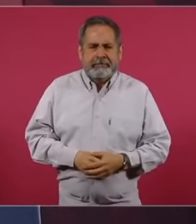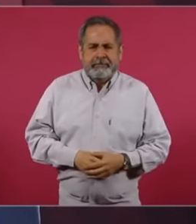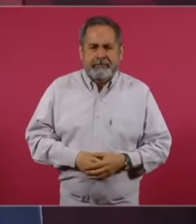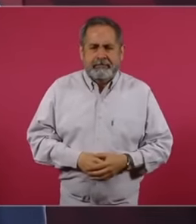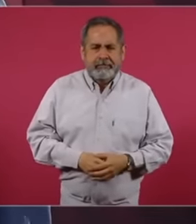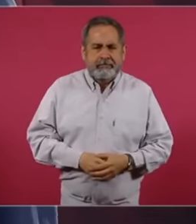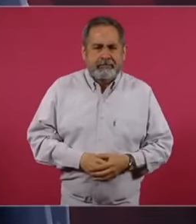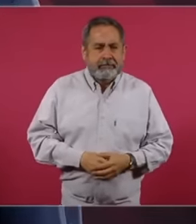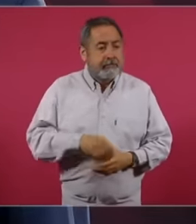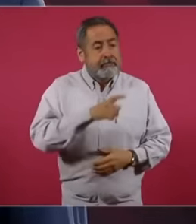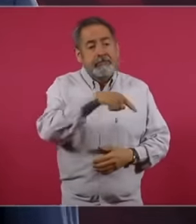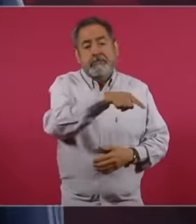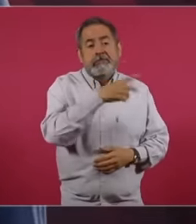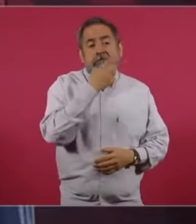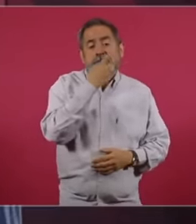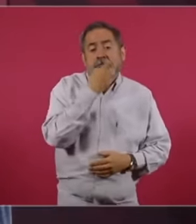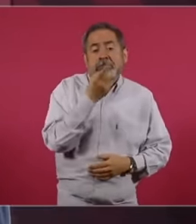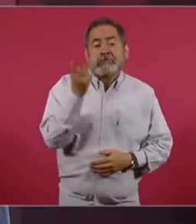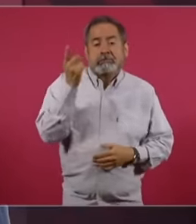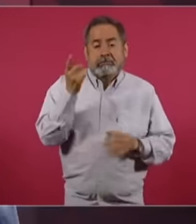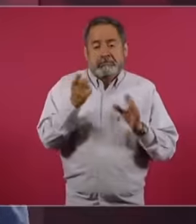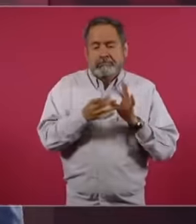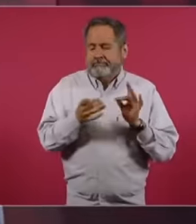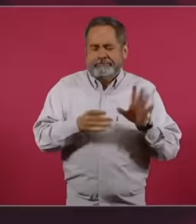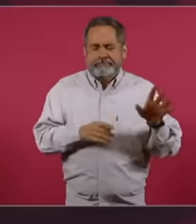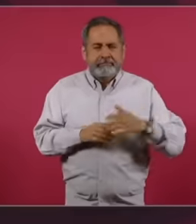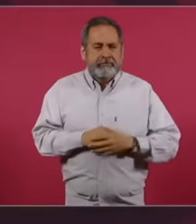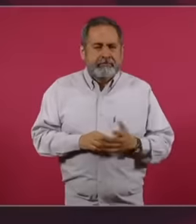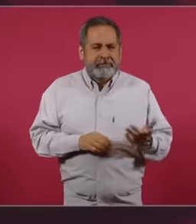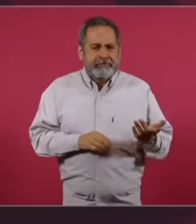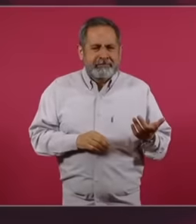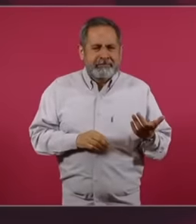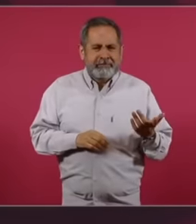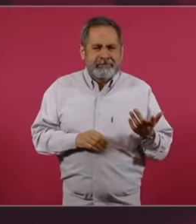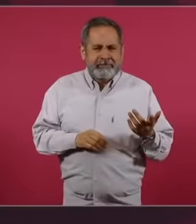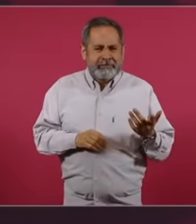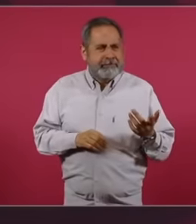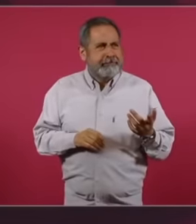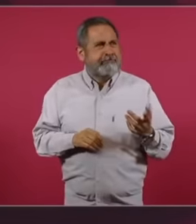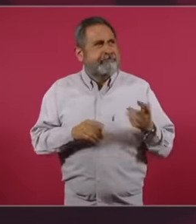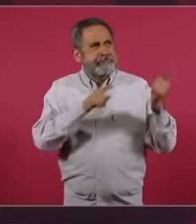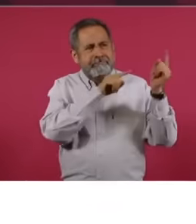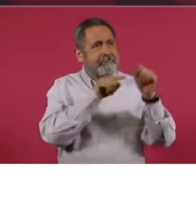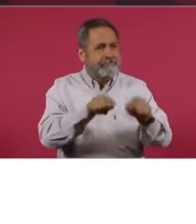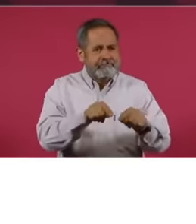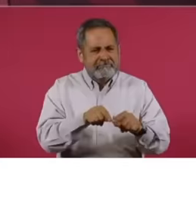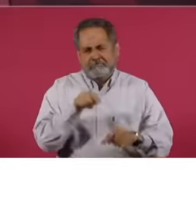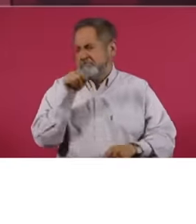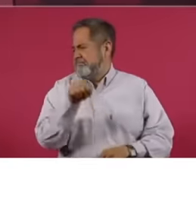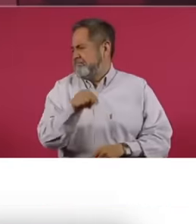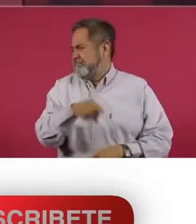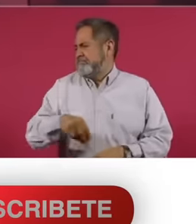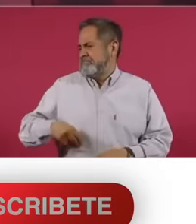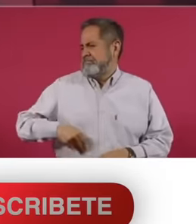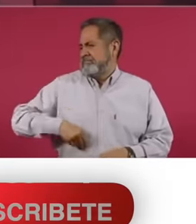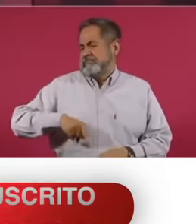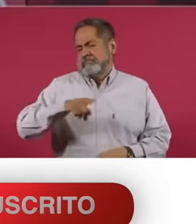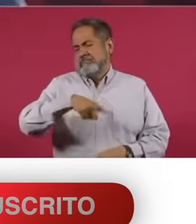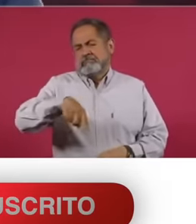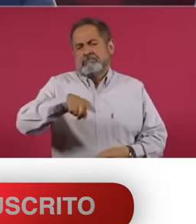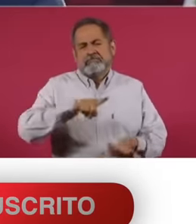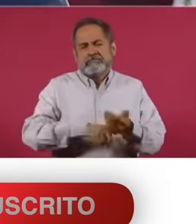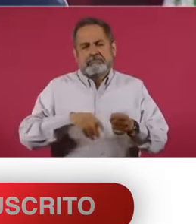as to say that we even blame them for the fact that the sauce is no longer